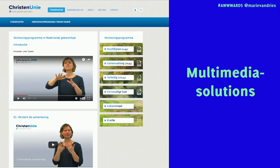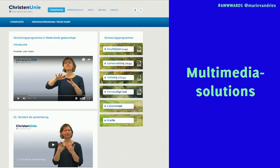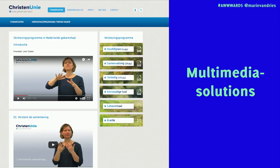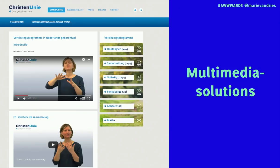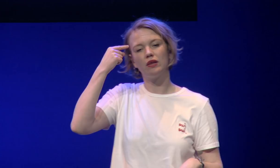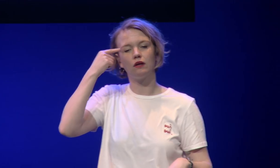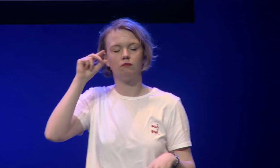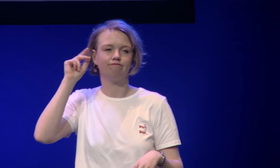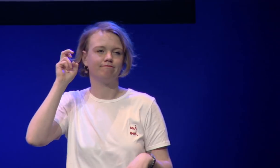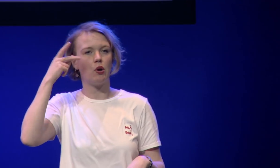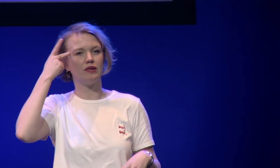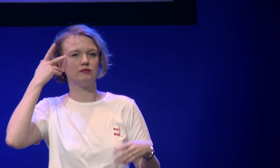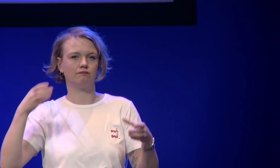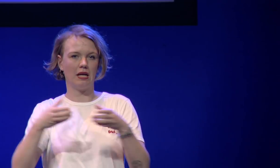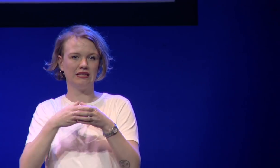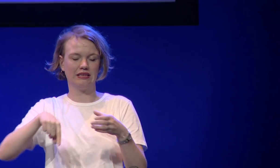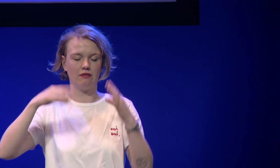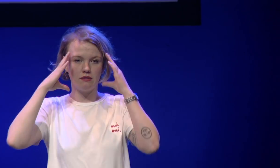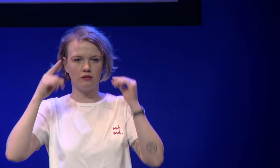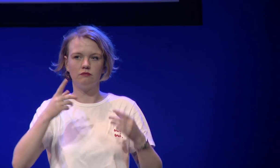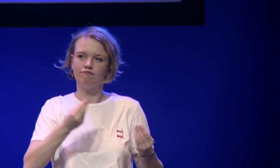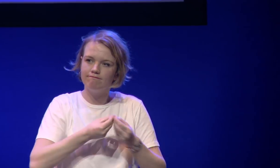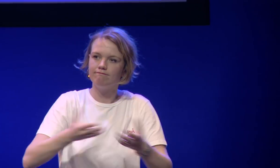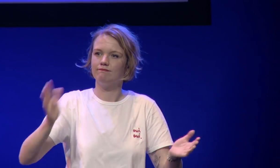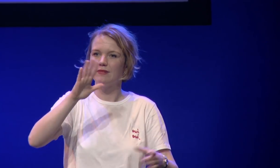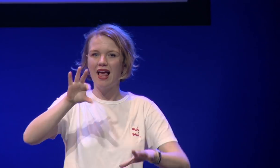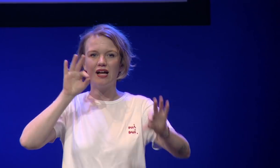example from our website for a political party here in the Netherlands and they